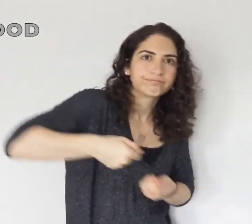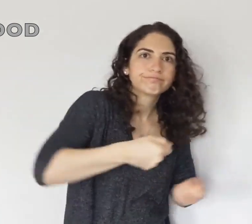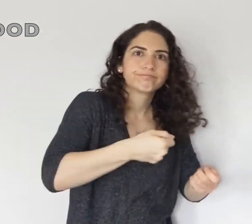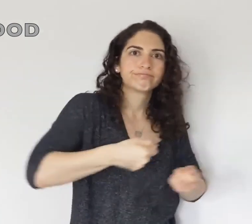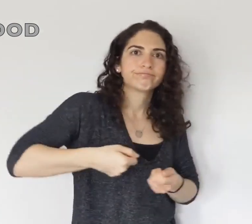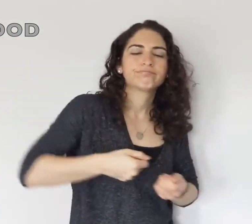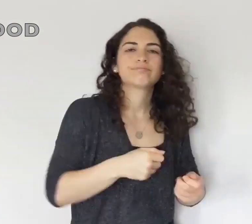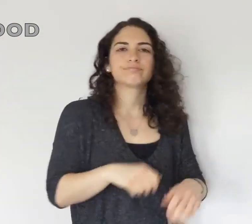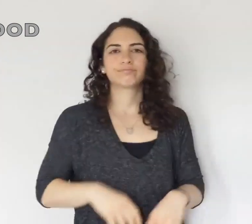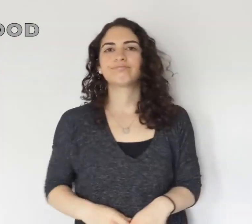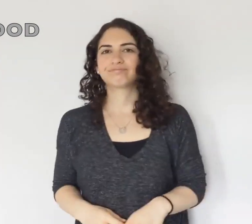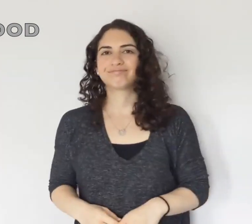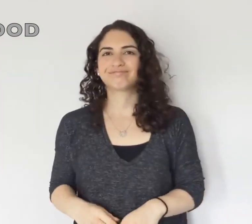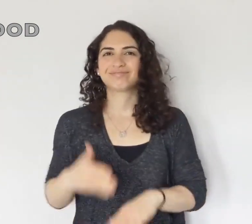It's like you're sawing wood.